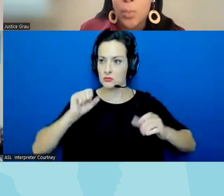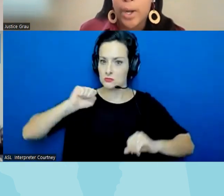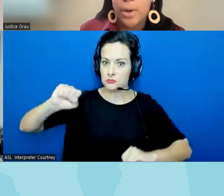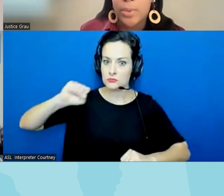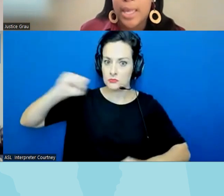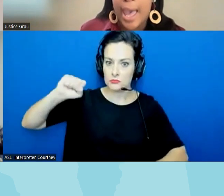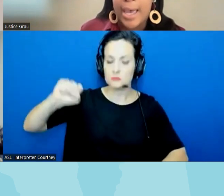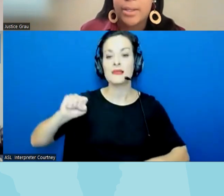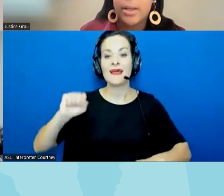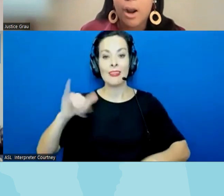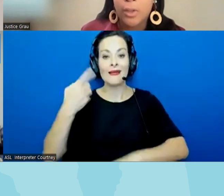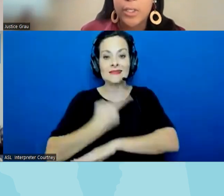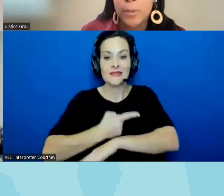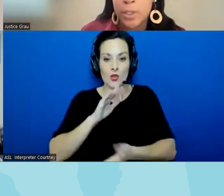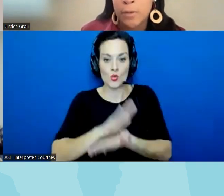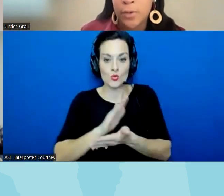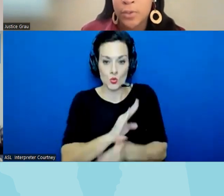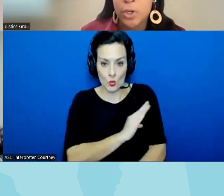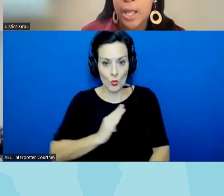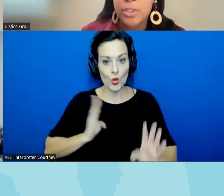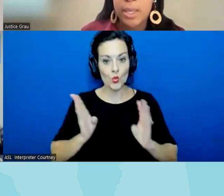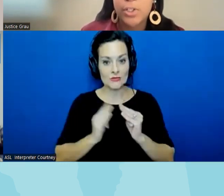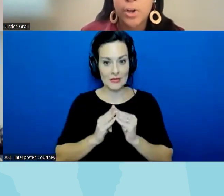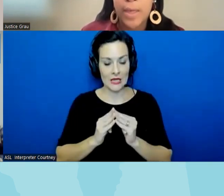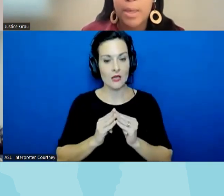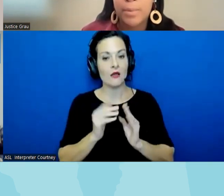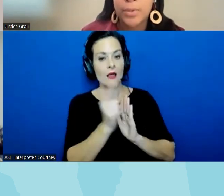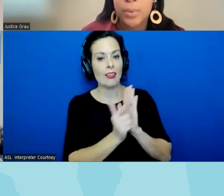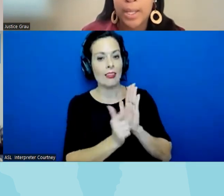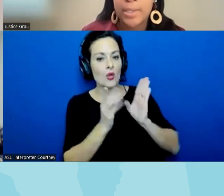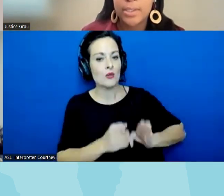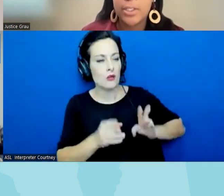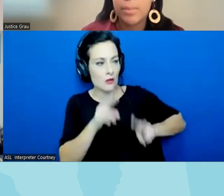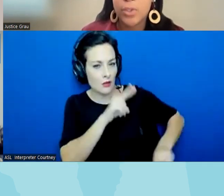where we had our legal observers turn out to make sure that members rights to demonstrate